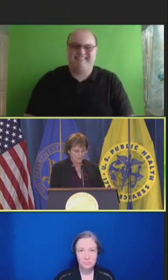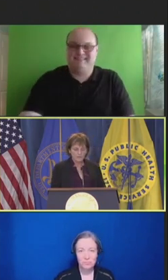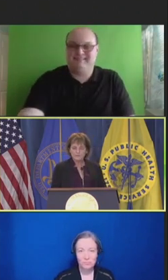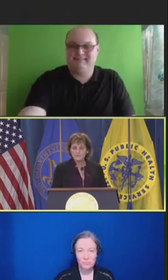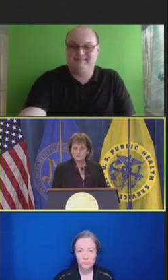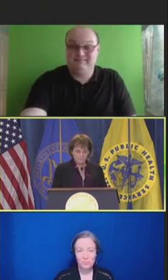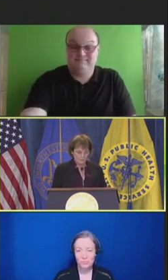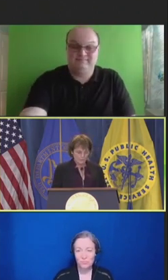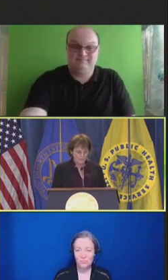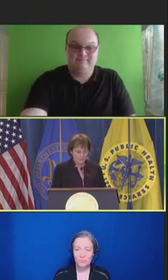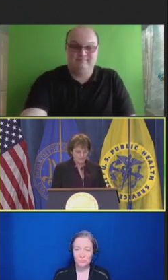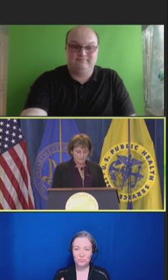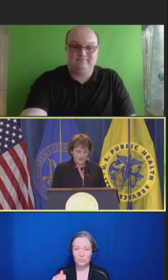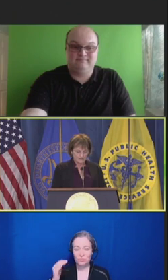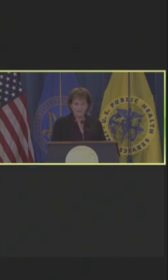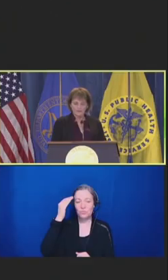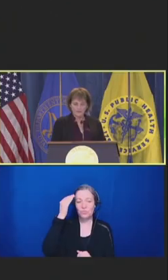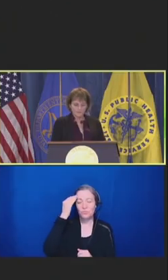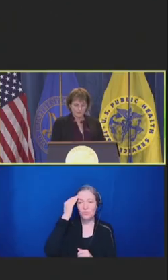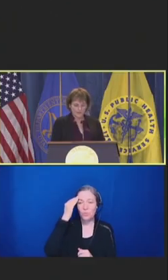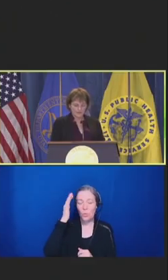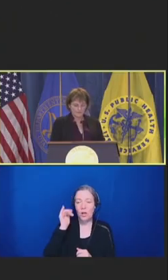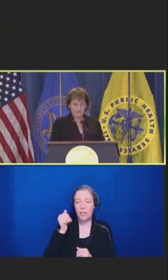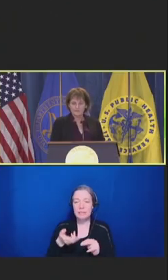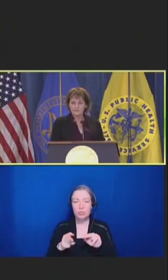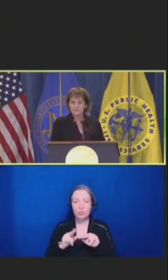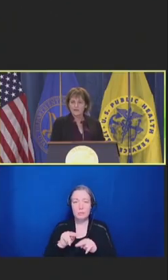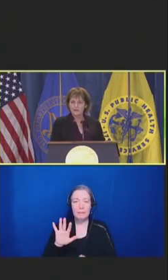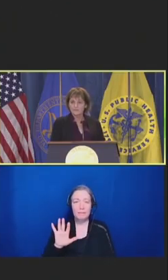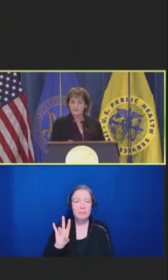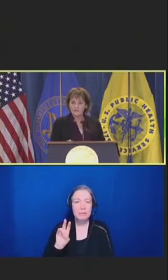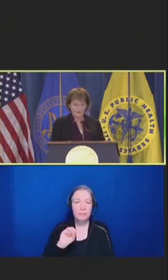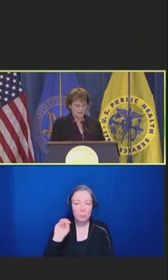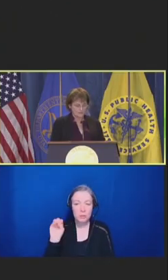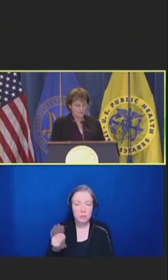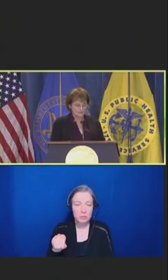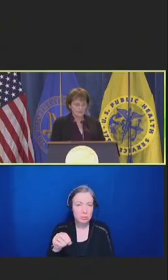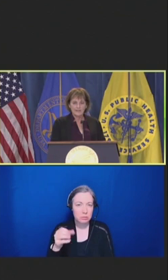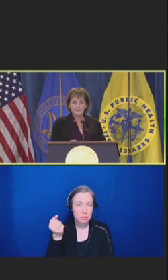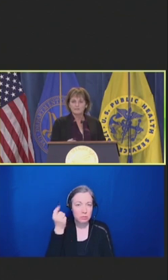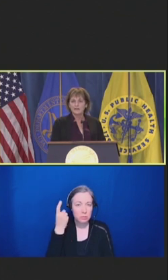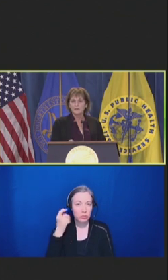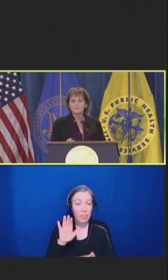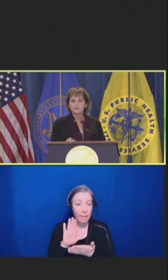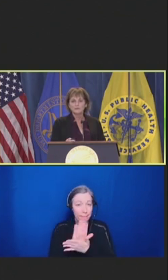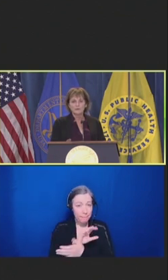All of this computer work distracts the healthcare provider from having the time to care and develop trust.